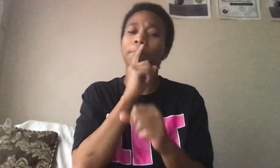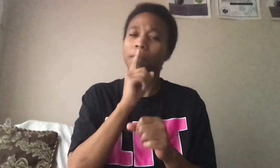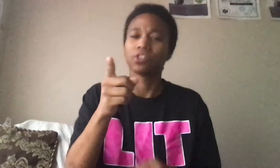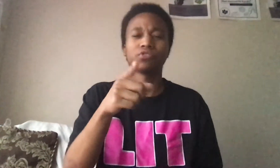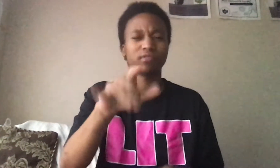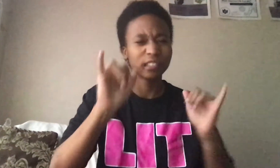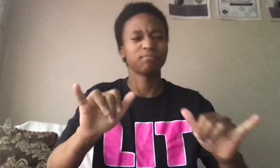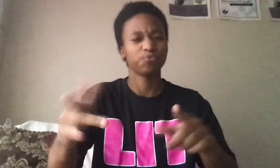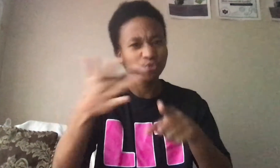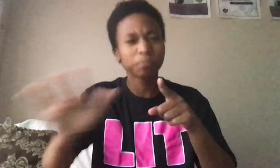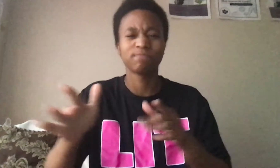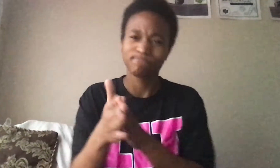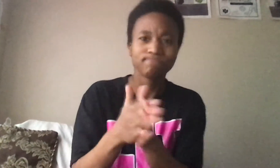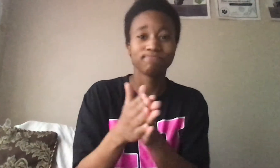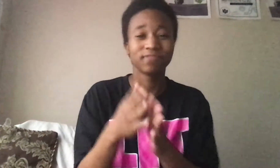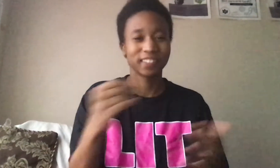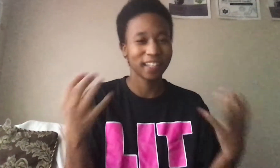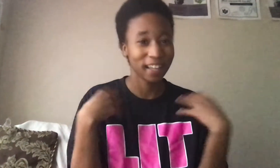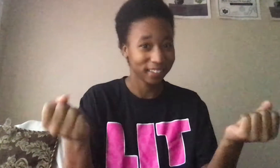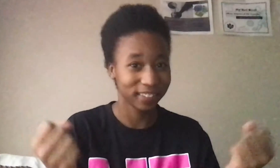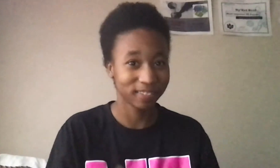Make sure that you stay sharp, motivated, and healthy.